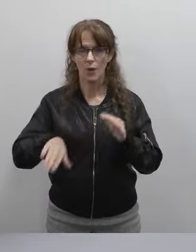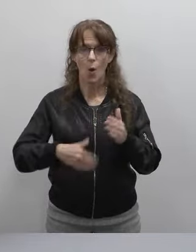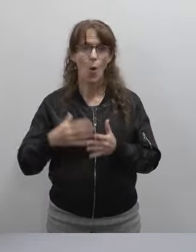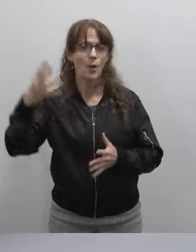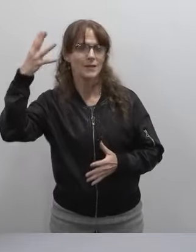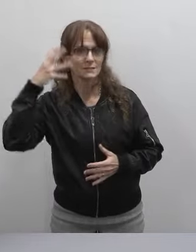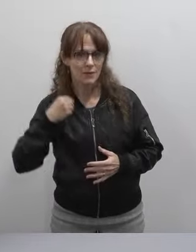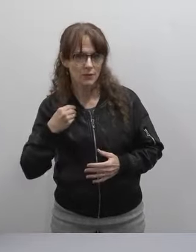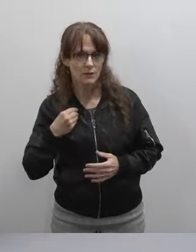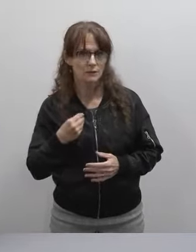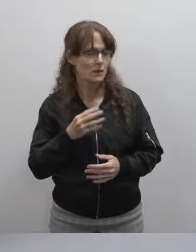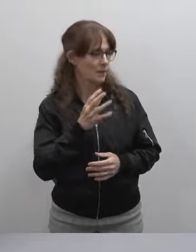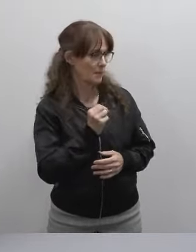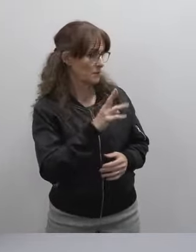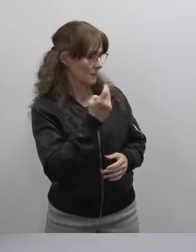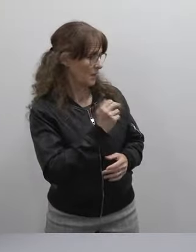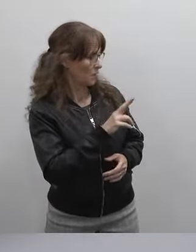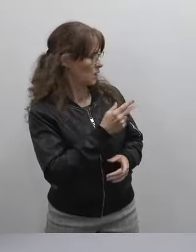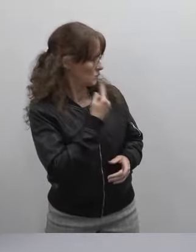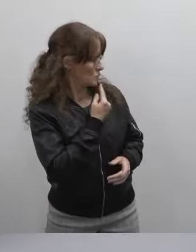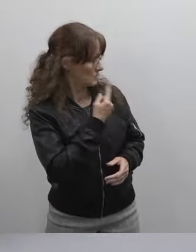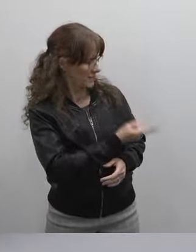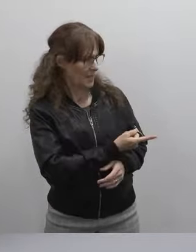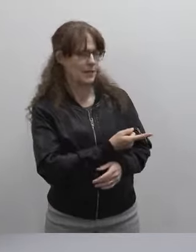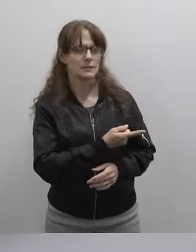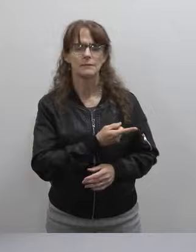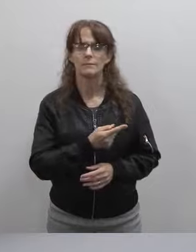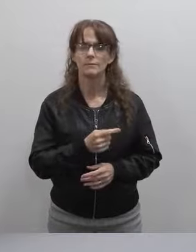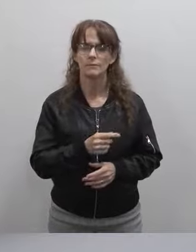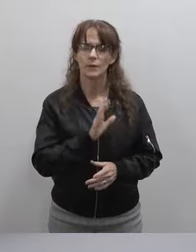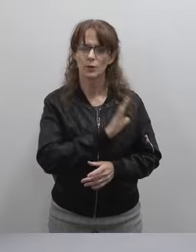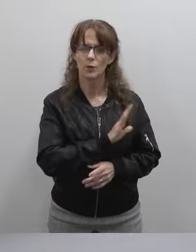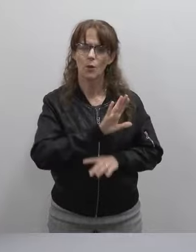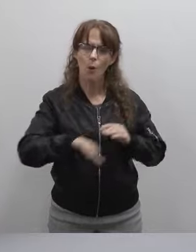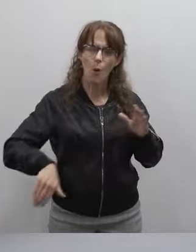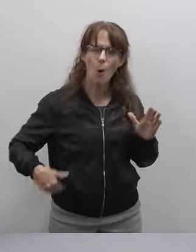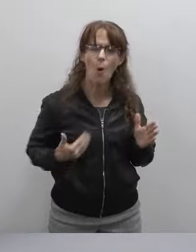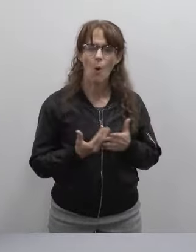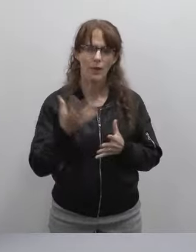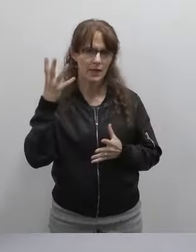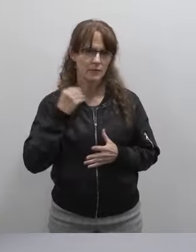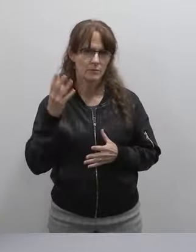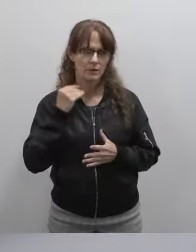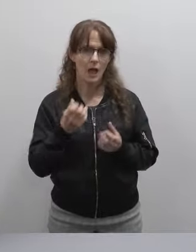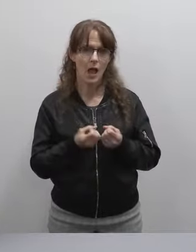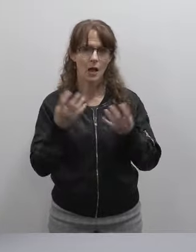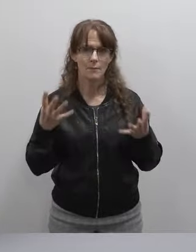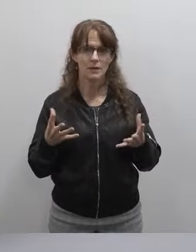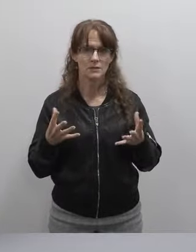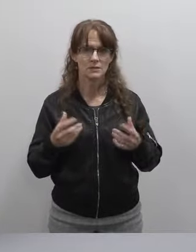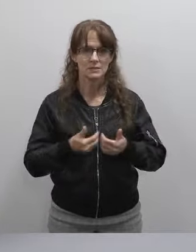And Mr. Miller, I think of some of the ways that you've talked about your whole experience and how much things outside of the classroom